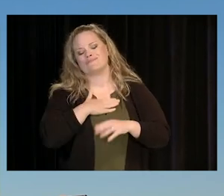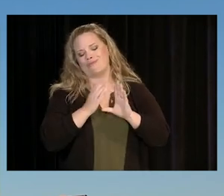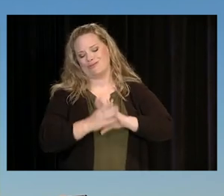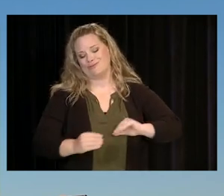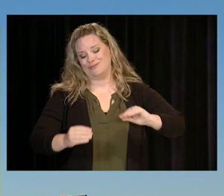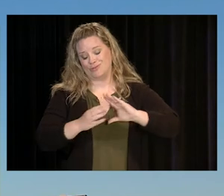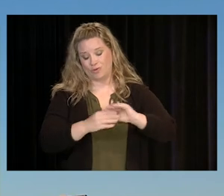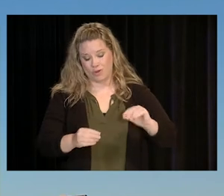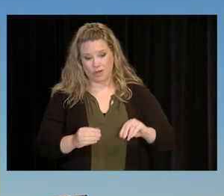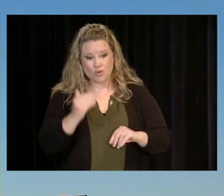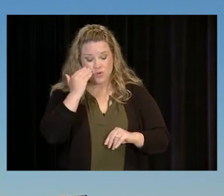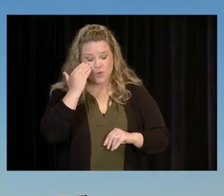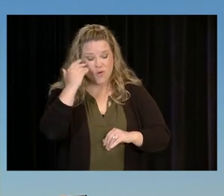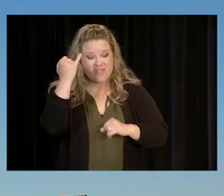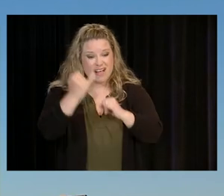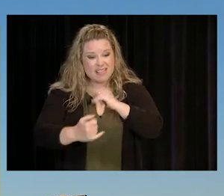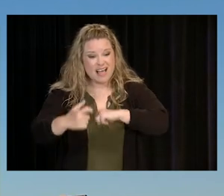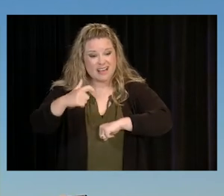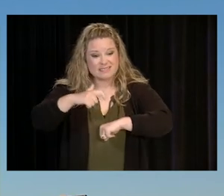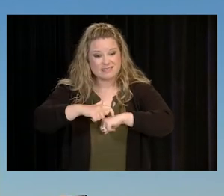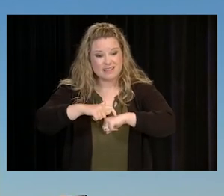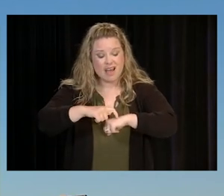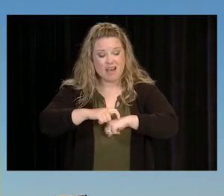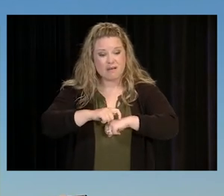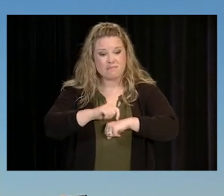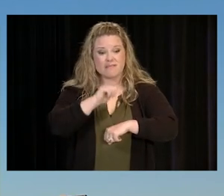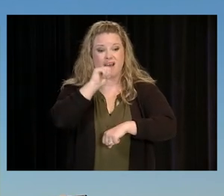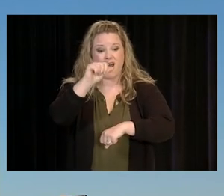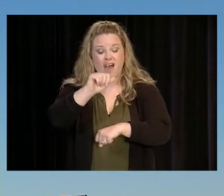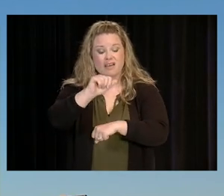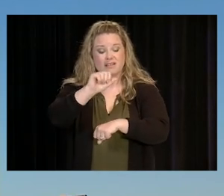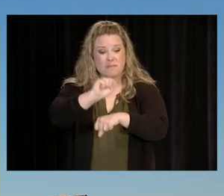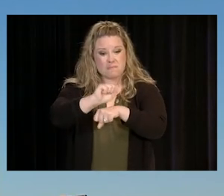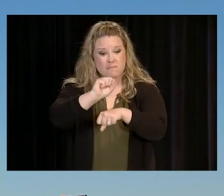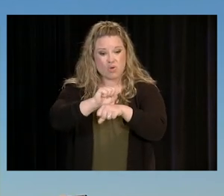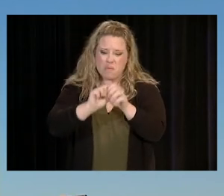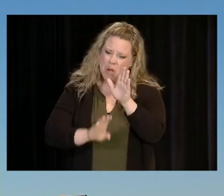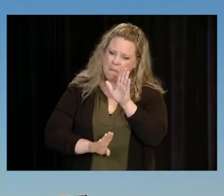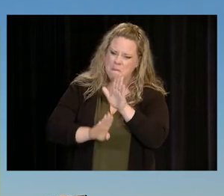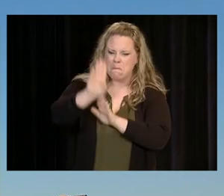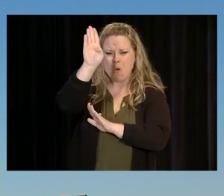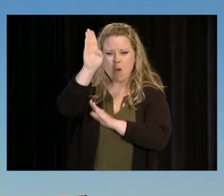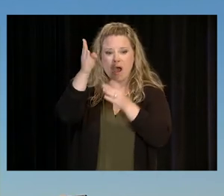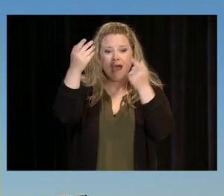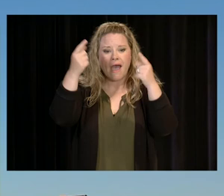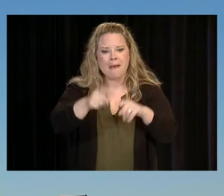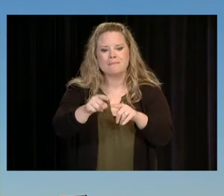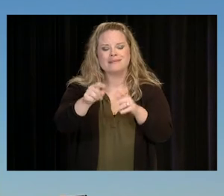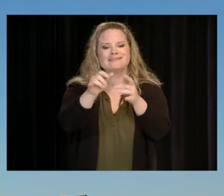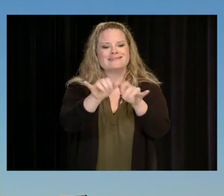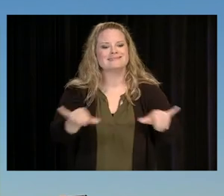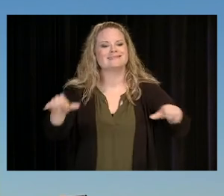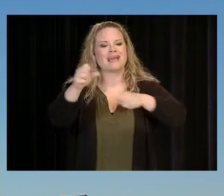YOU KNOW THE LAST TIME UNEMPLOYMENT WAS IN DOUBLE DIGITS IN THE UNITED STATES? IT WAS THE YEAR I GRADUATED FROM COLLEGE.